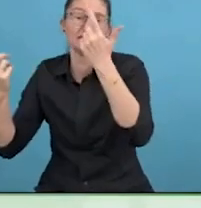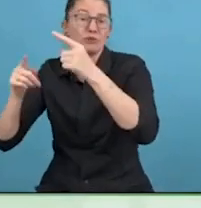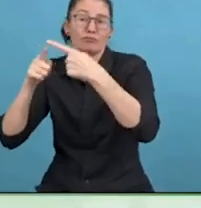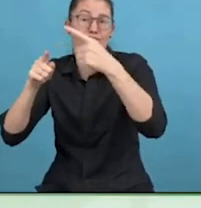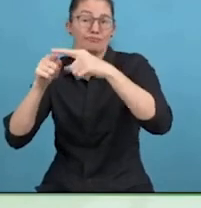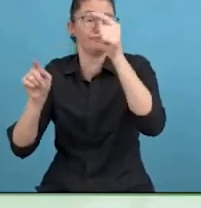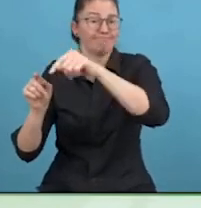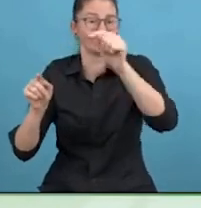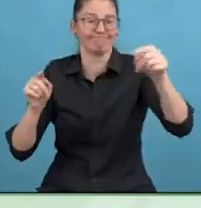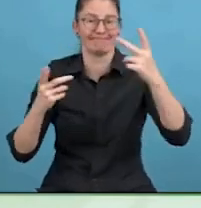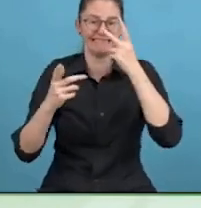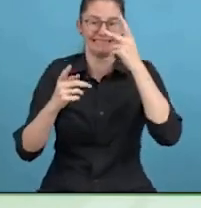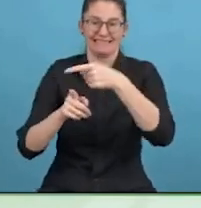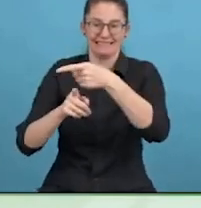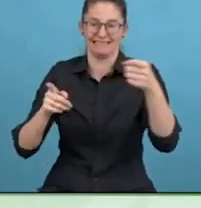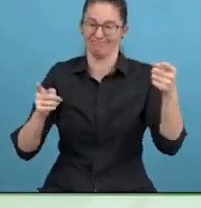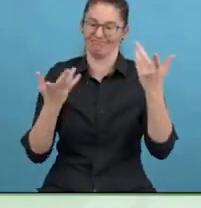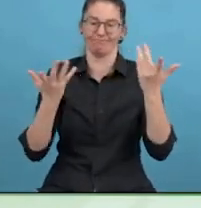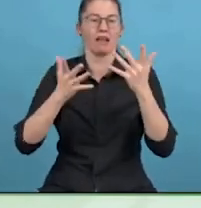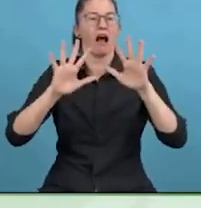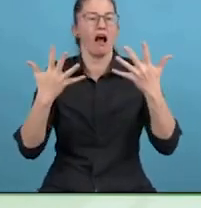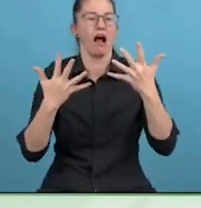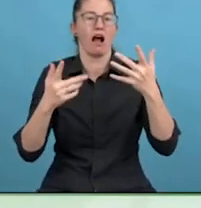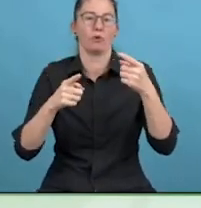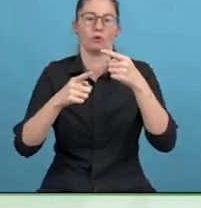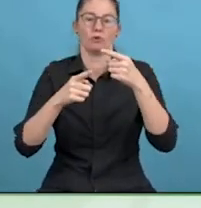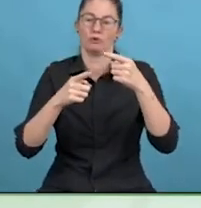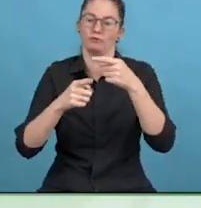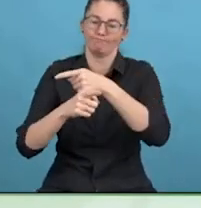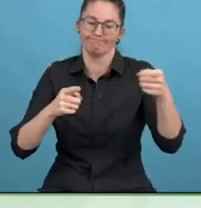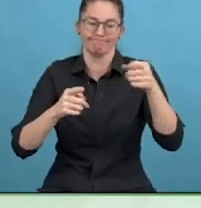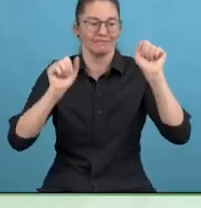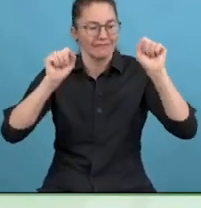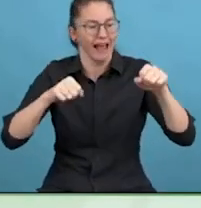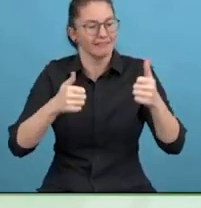When I told my husband, he said what did you say to my wife, what is going on here.